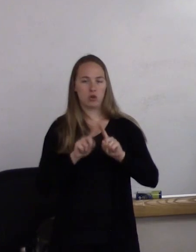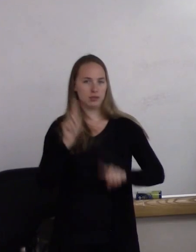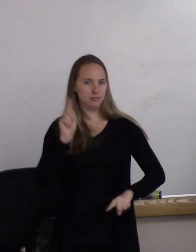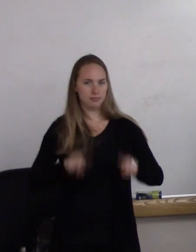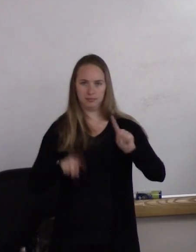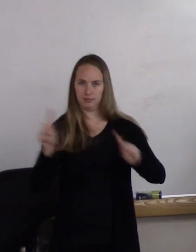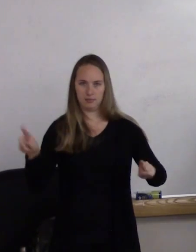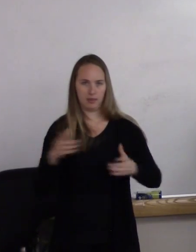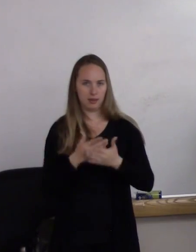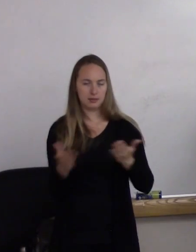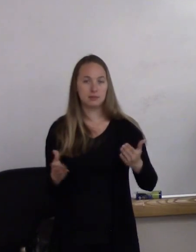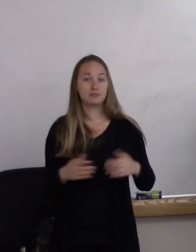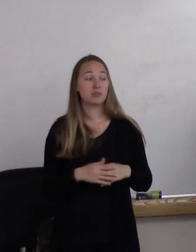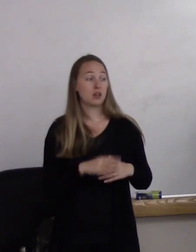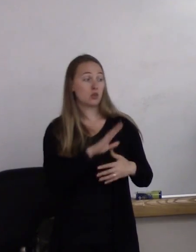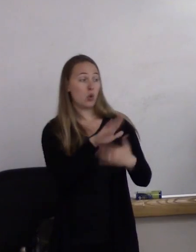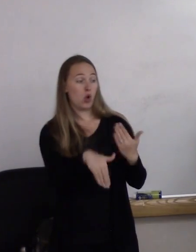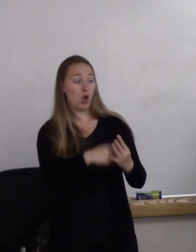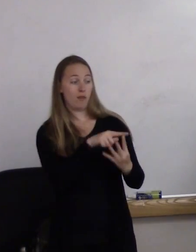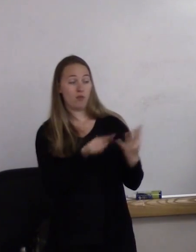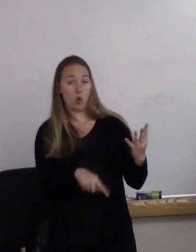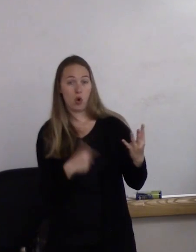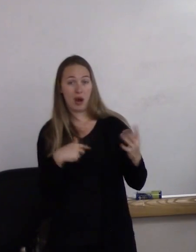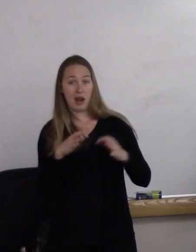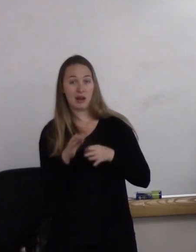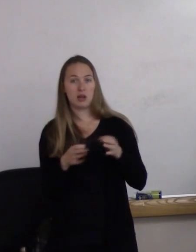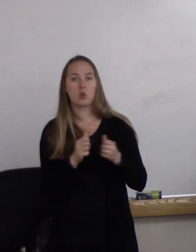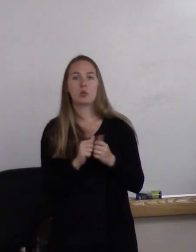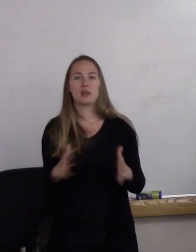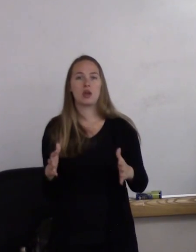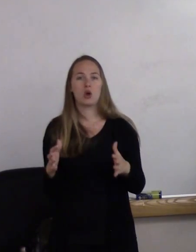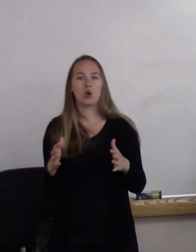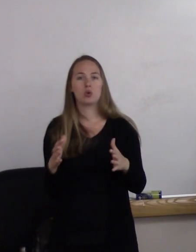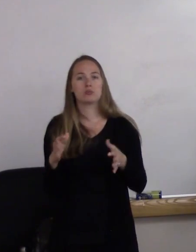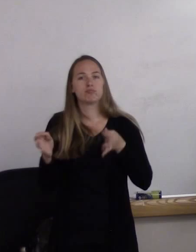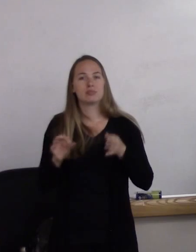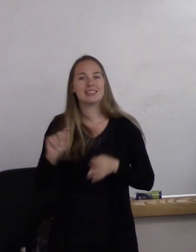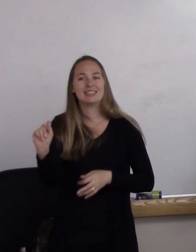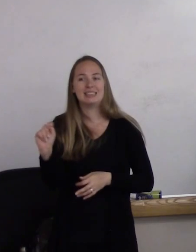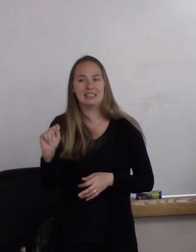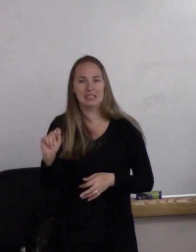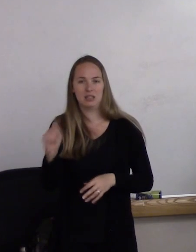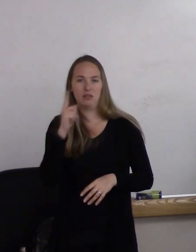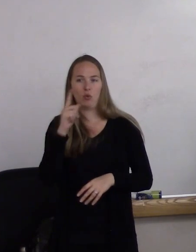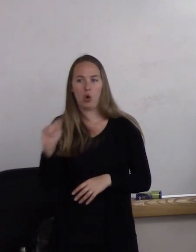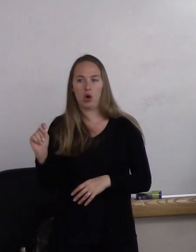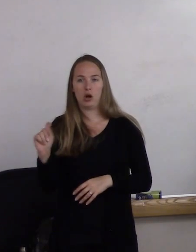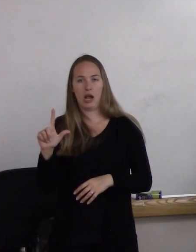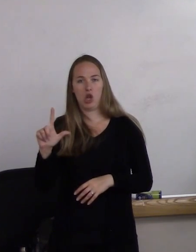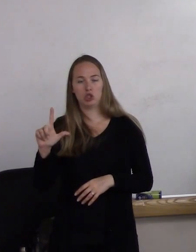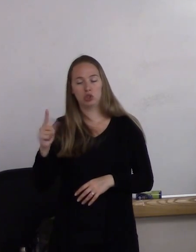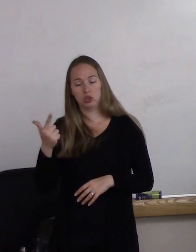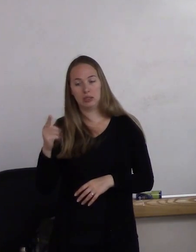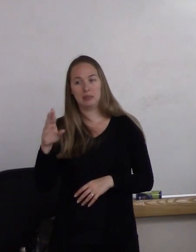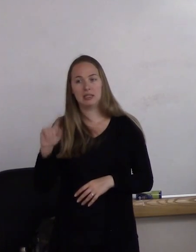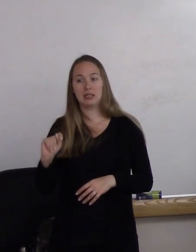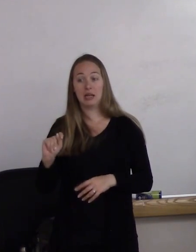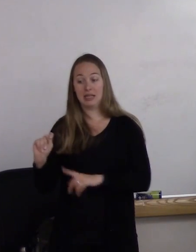and so I went through all of these without explaining the T in LGBT. The T refers to transgender,